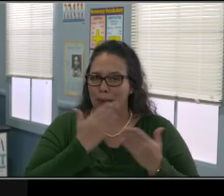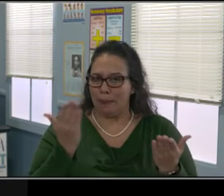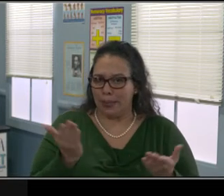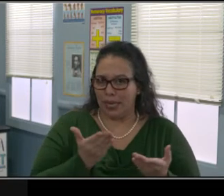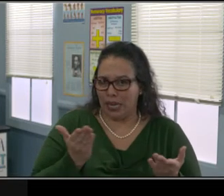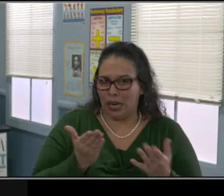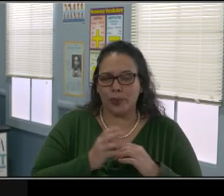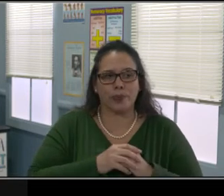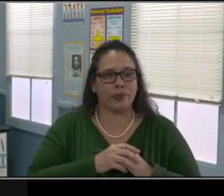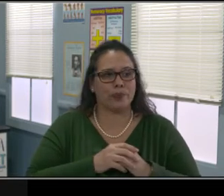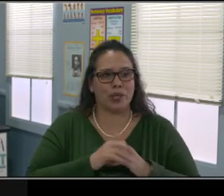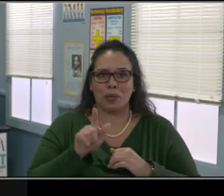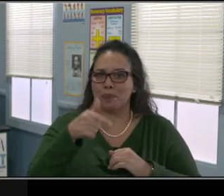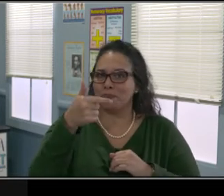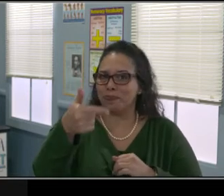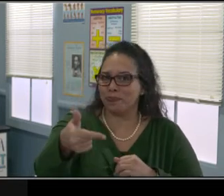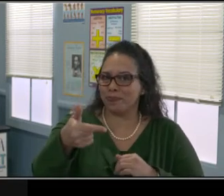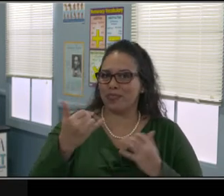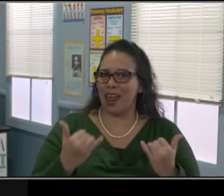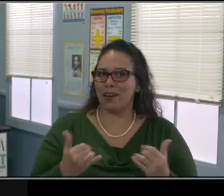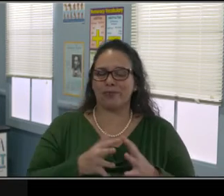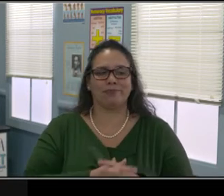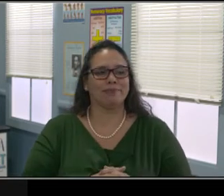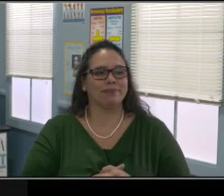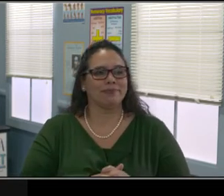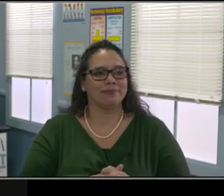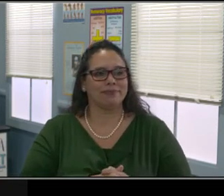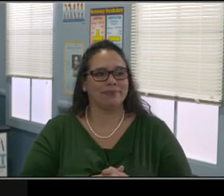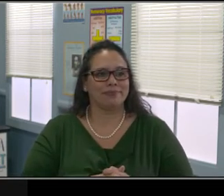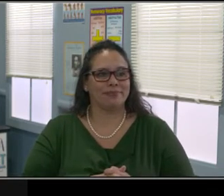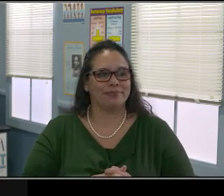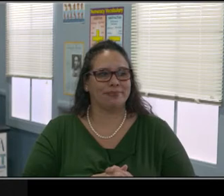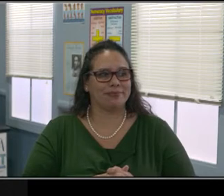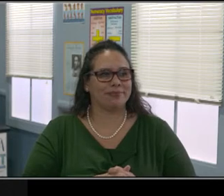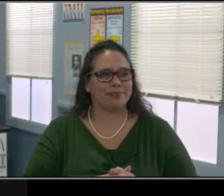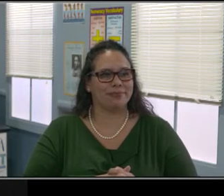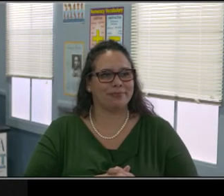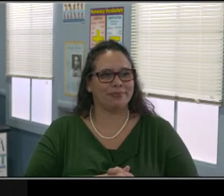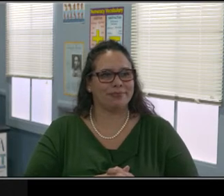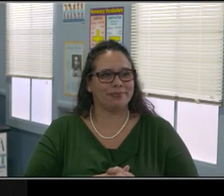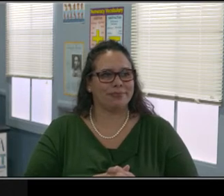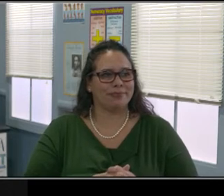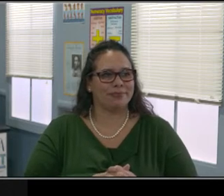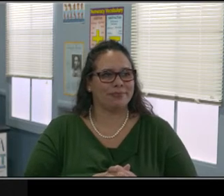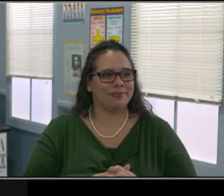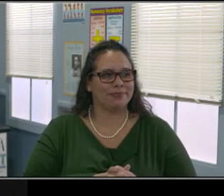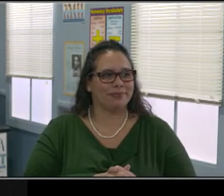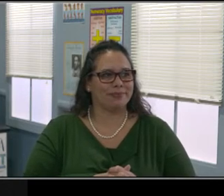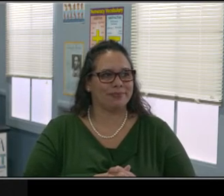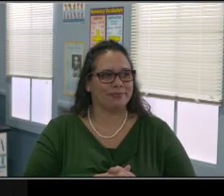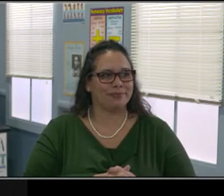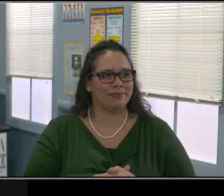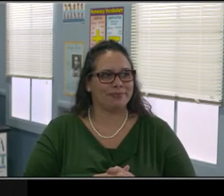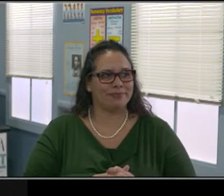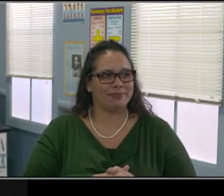I will talk about the bills briefly. There's hundreds of pages that address everything and I'm not an attorney.